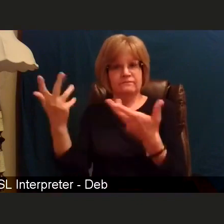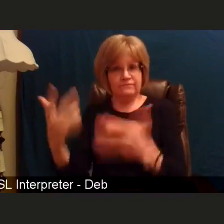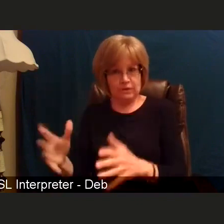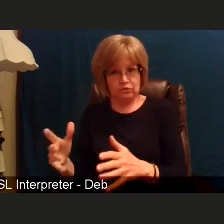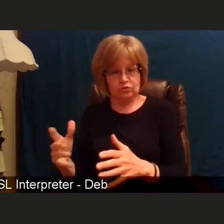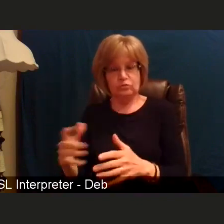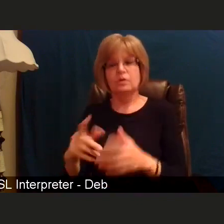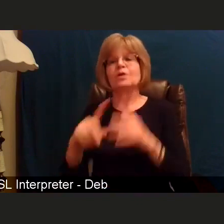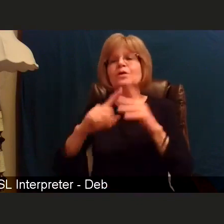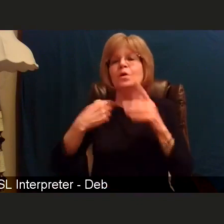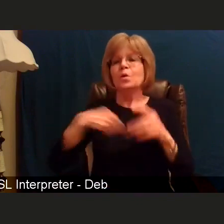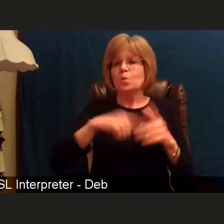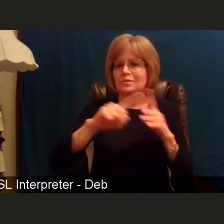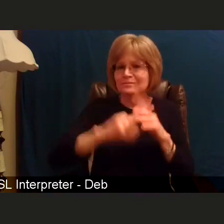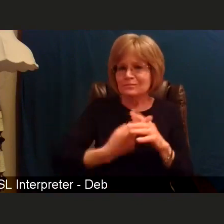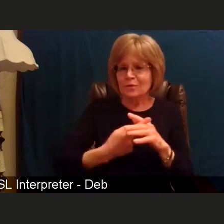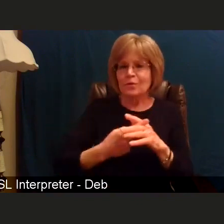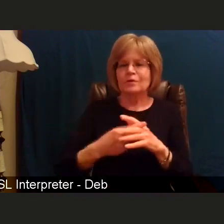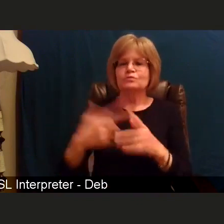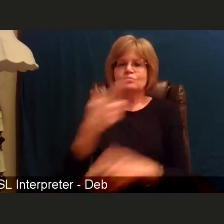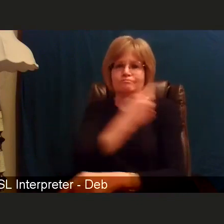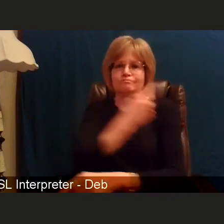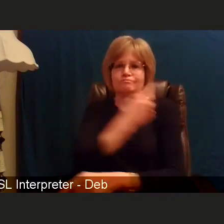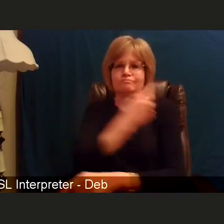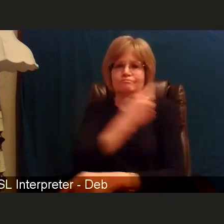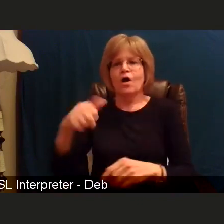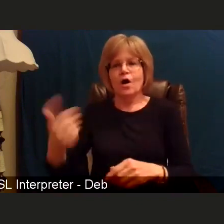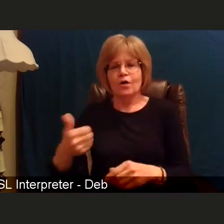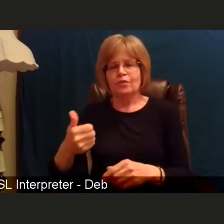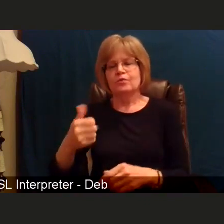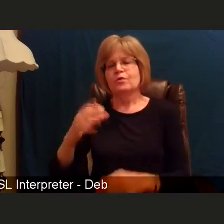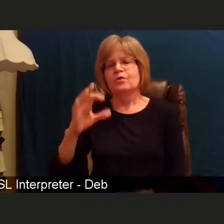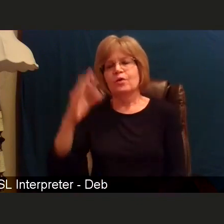or phase 1A, frontline healthcare workers and others.